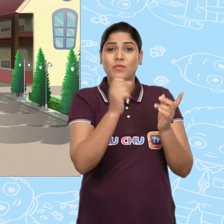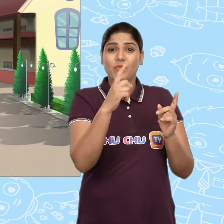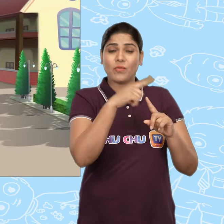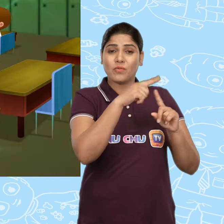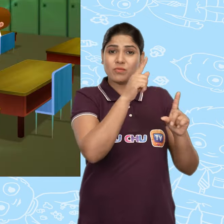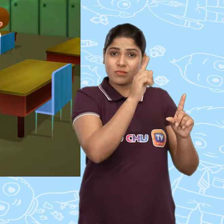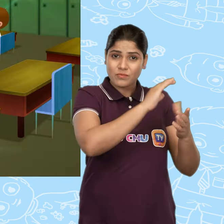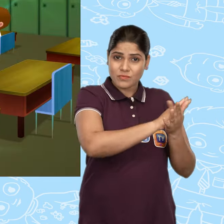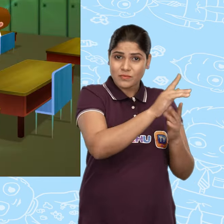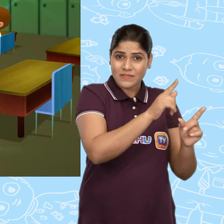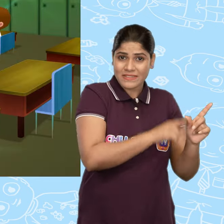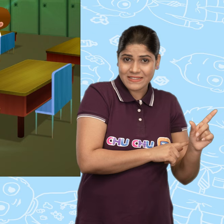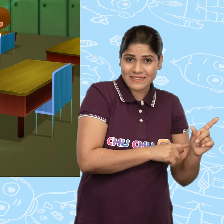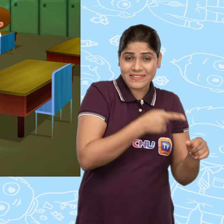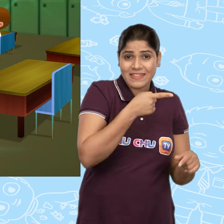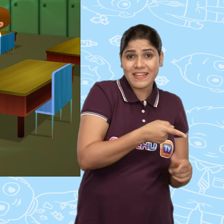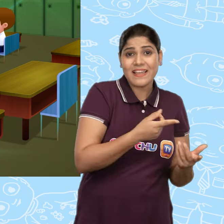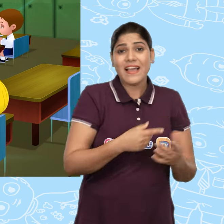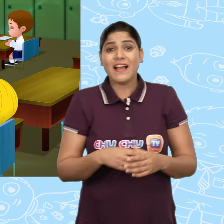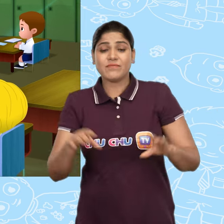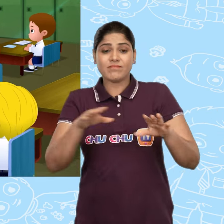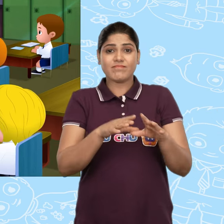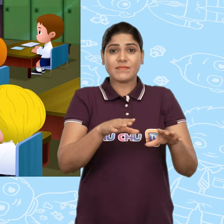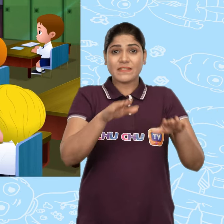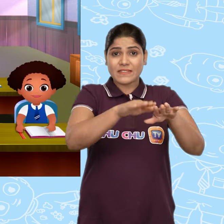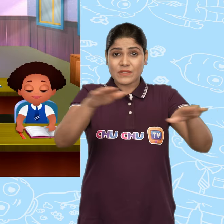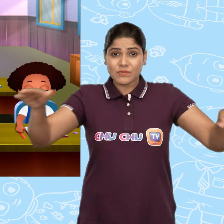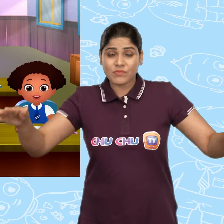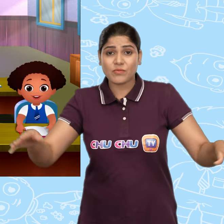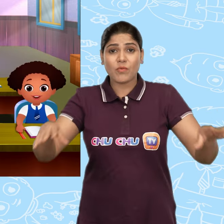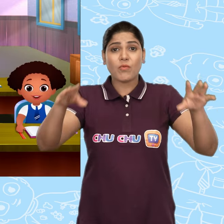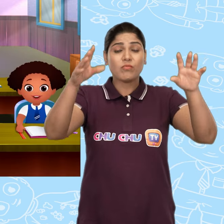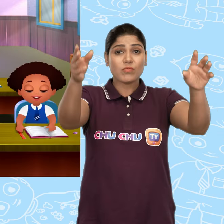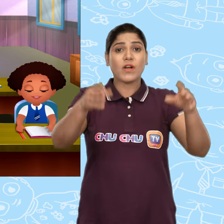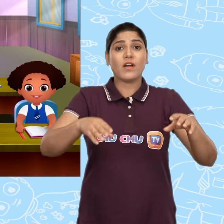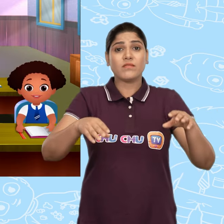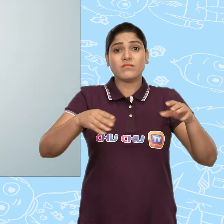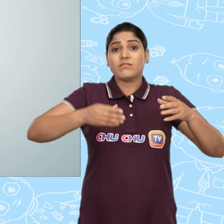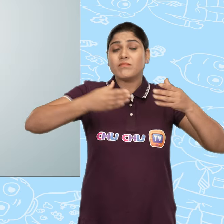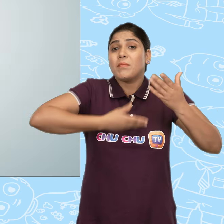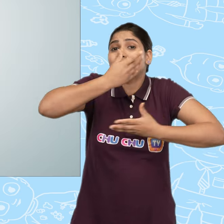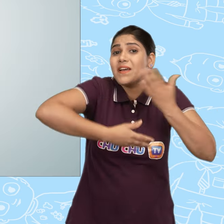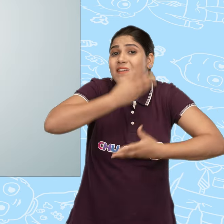One fine day, ChuChu's teacher Miss Dorothy was teaching the children about animal homes.